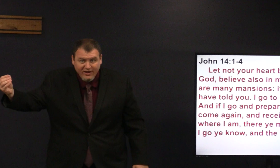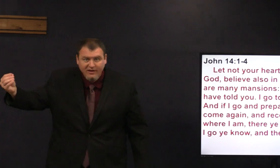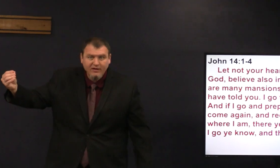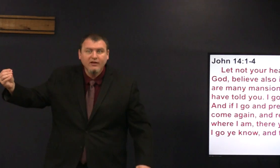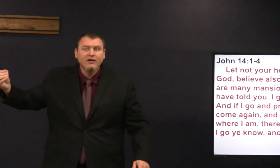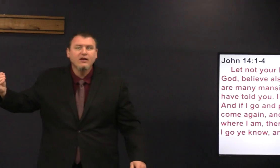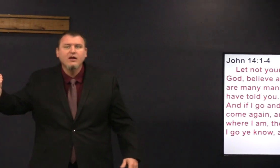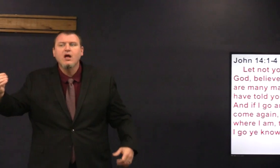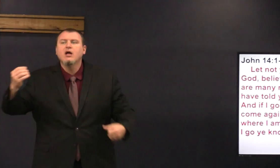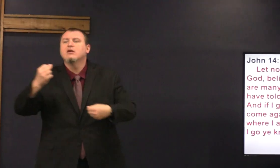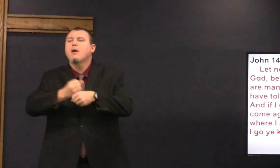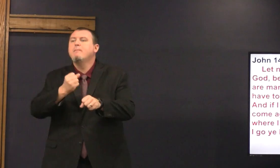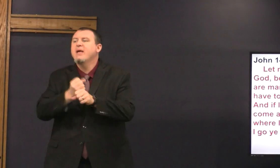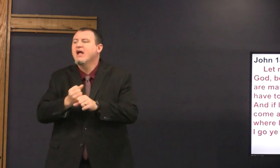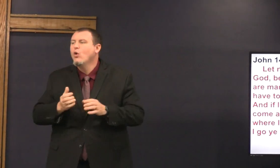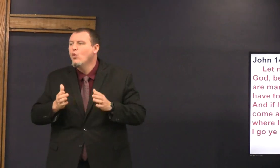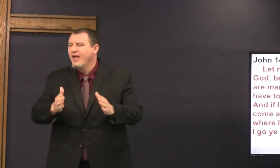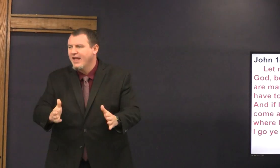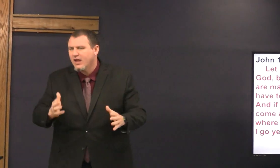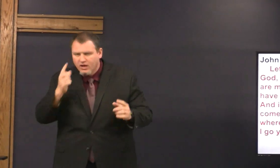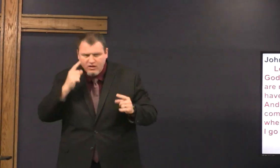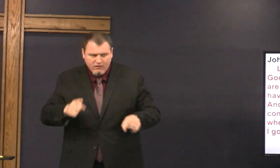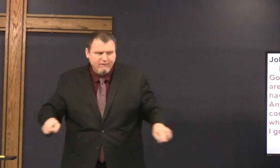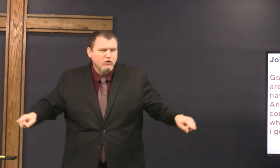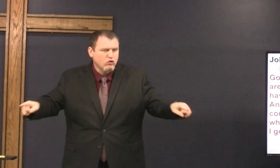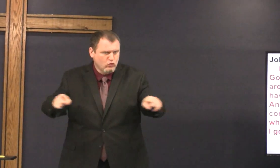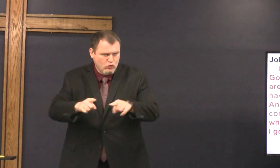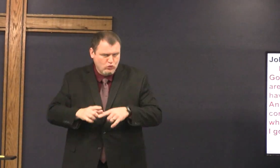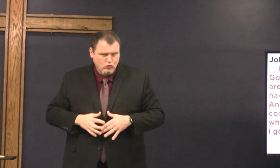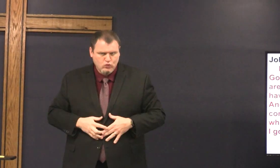I'm going to make a way for you